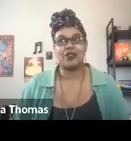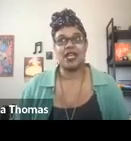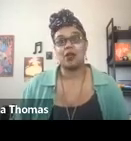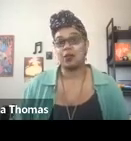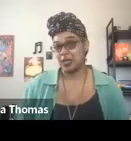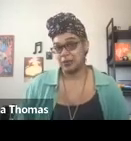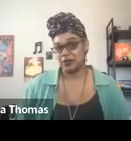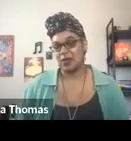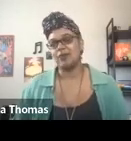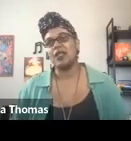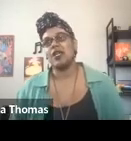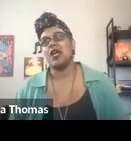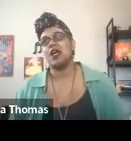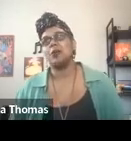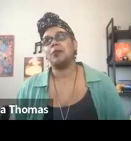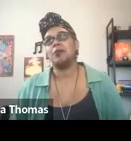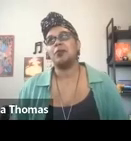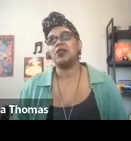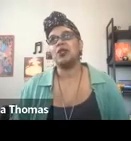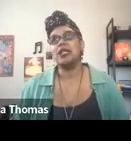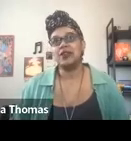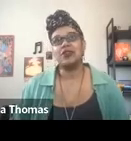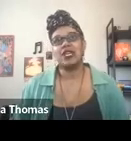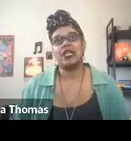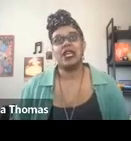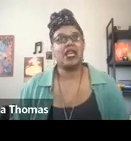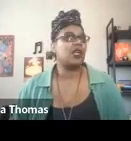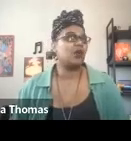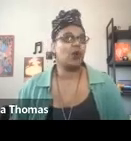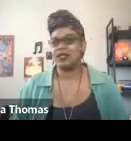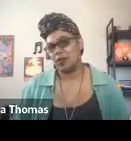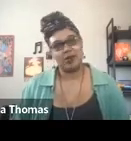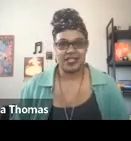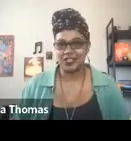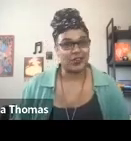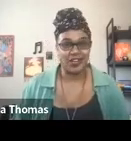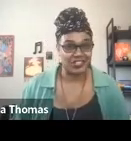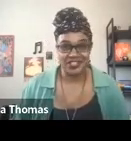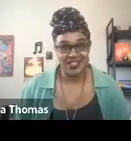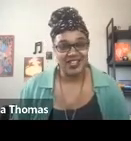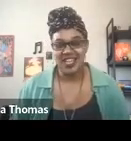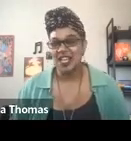for the album comes from because we live in a white supremacist structure.